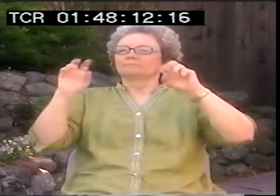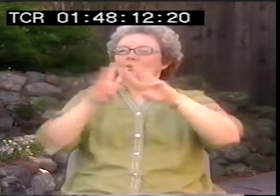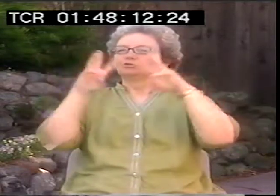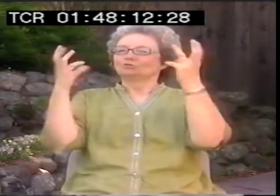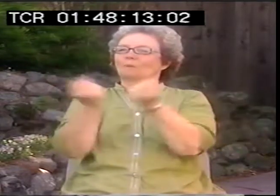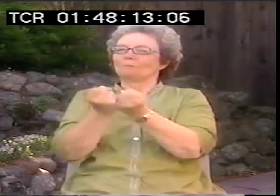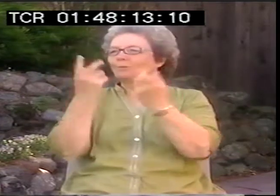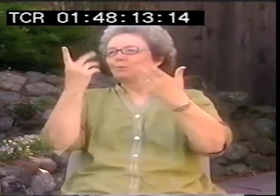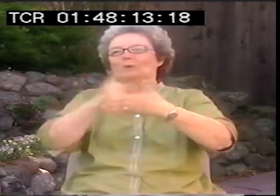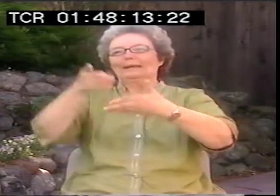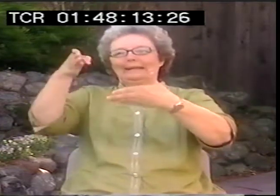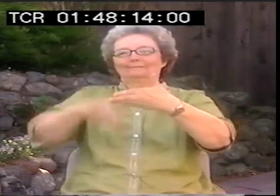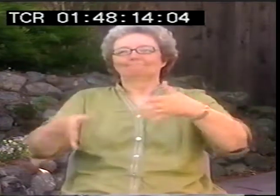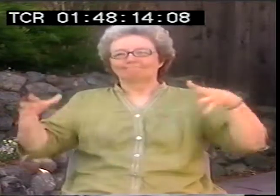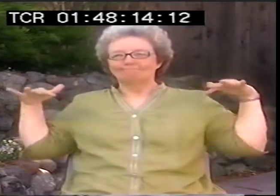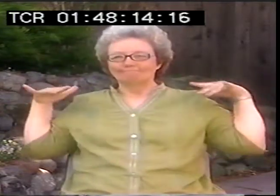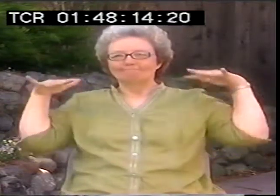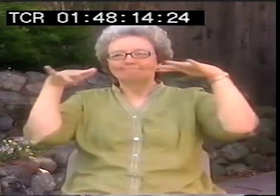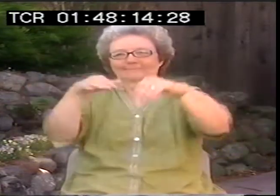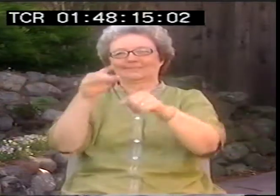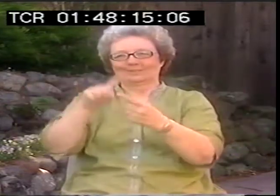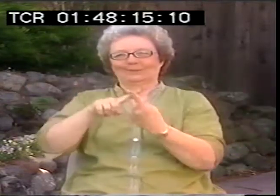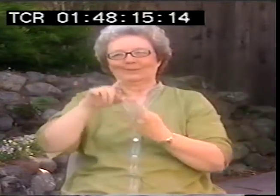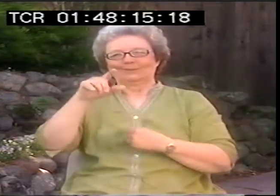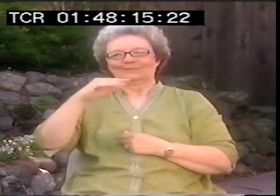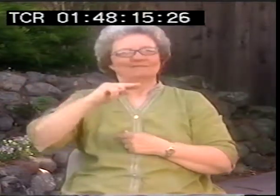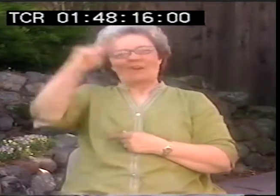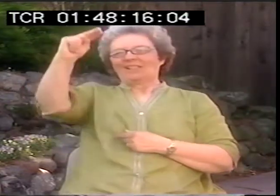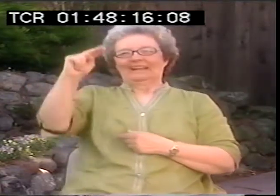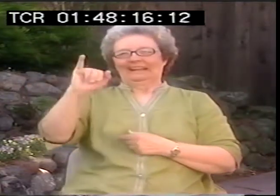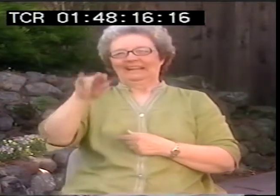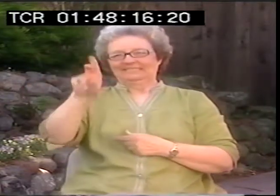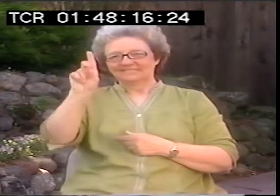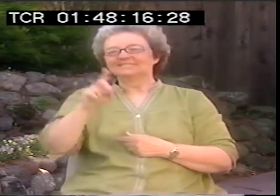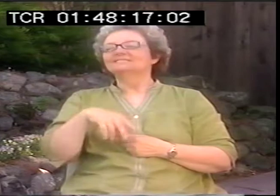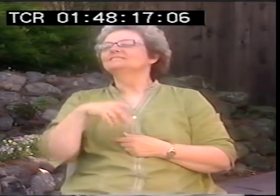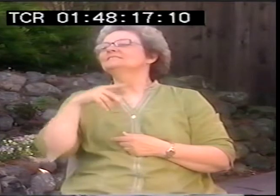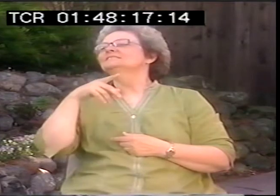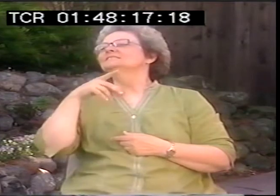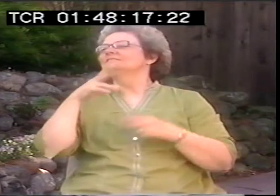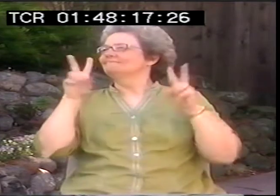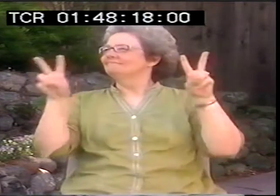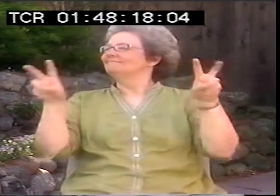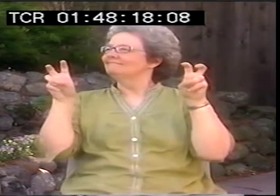And somehow Lou Font knew me and somehow we got some money together and we decide